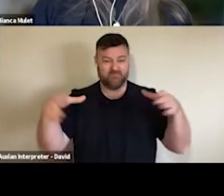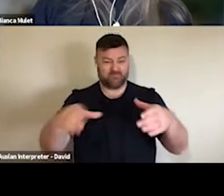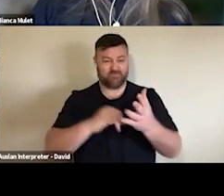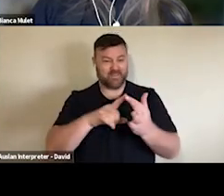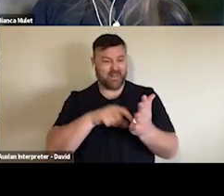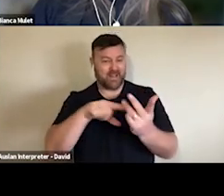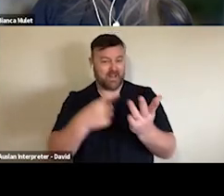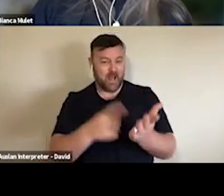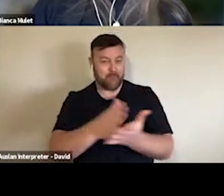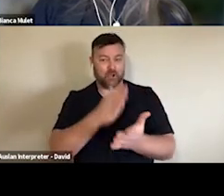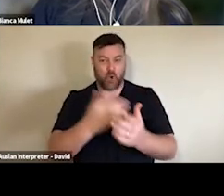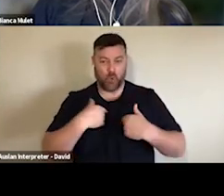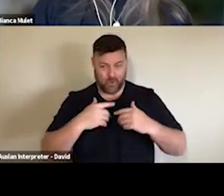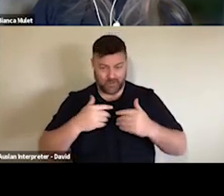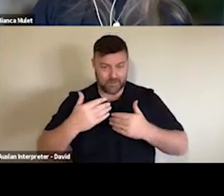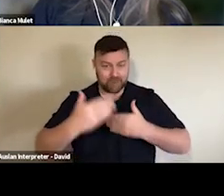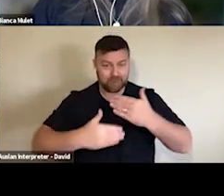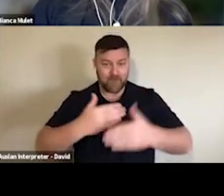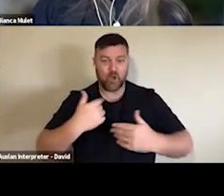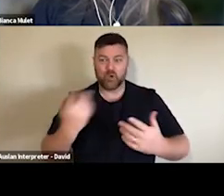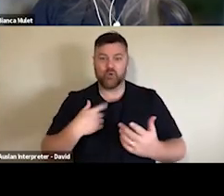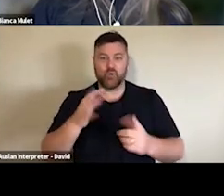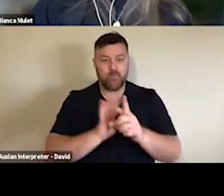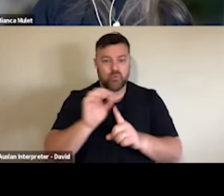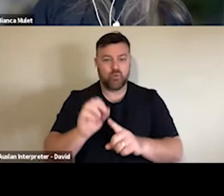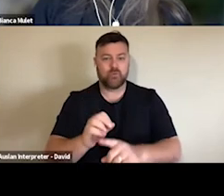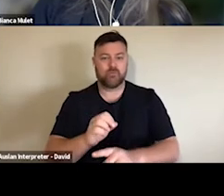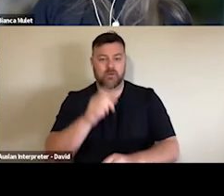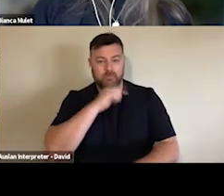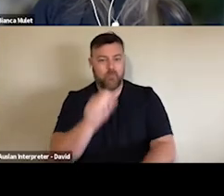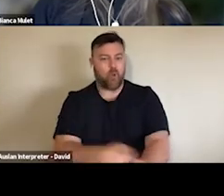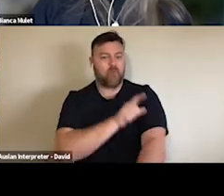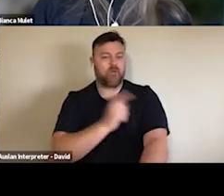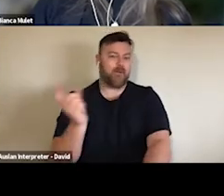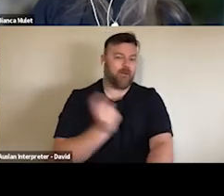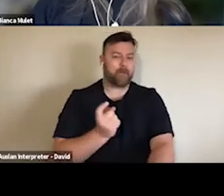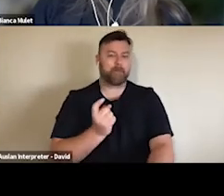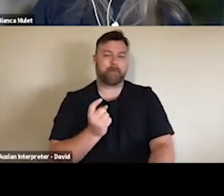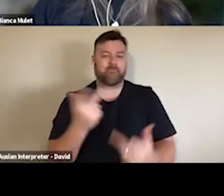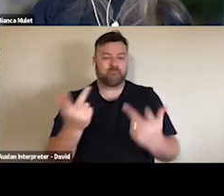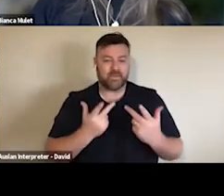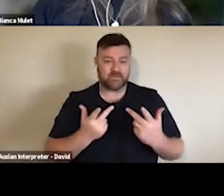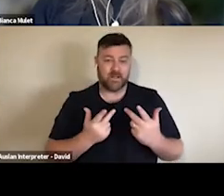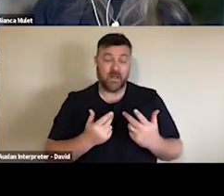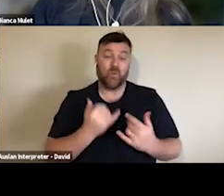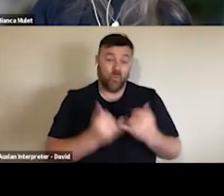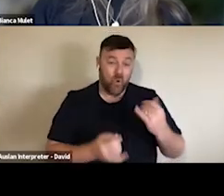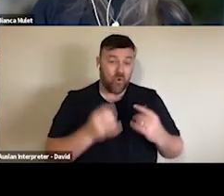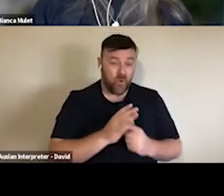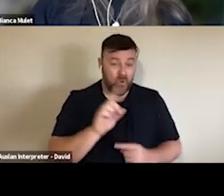And the Audience Outlook Monitor is adding to our understanding of these trends and how the pandemic has influenced them. So it's telling us which audiences are engaging with digital content, who's paying for it